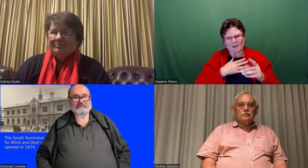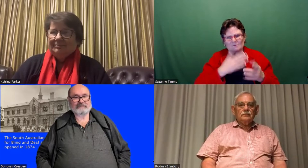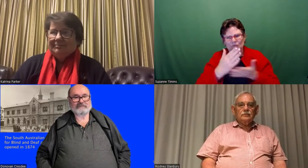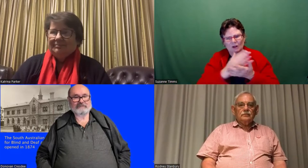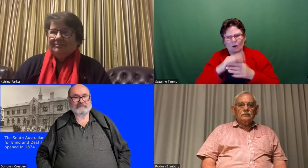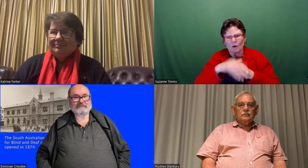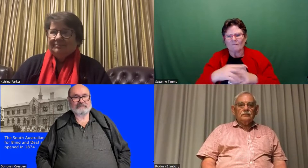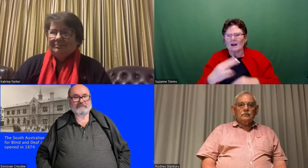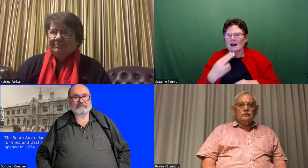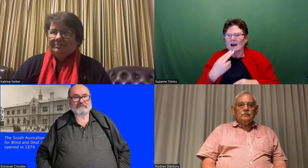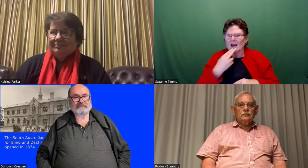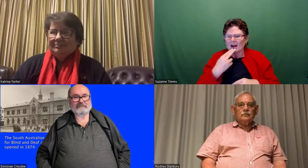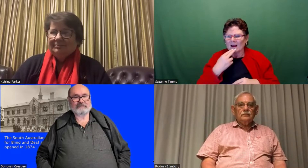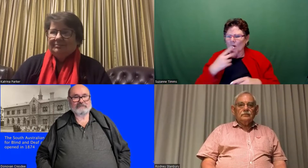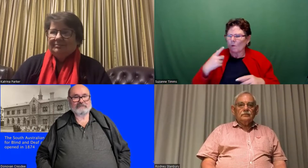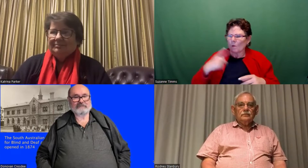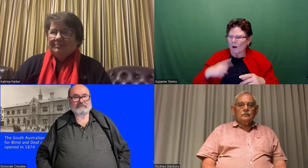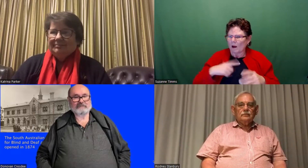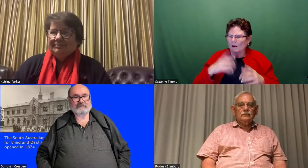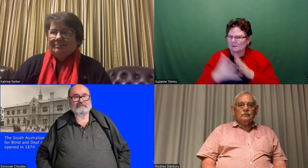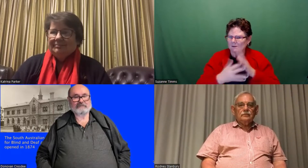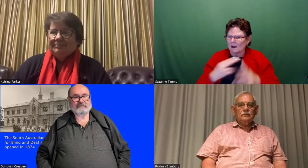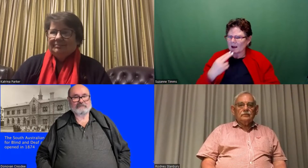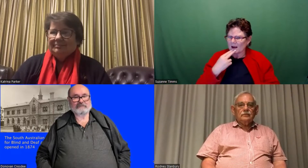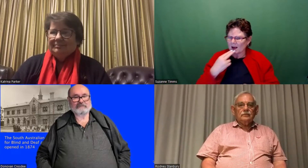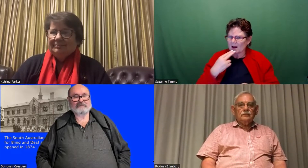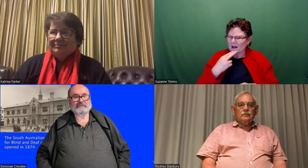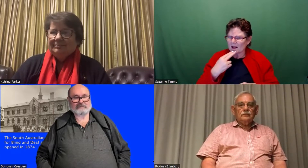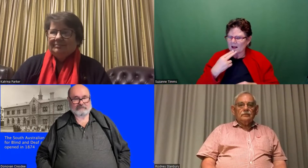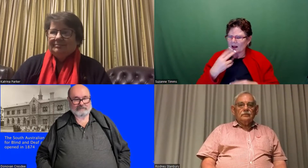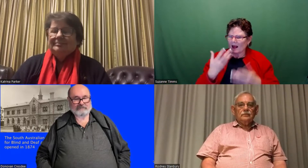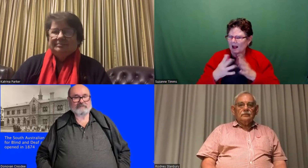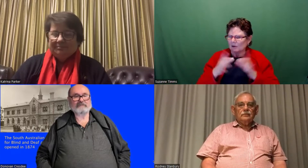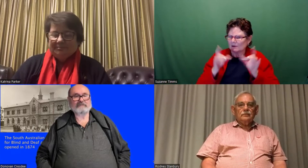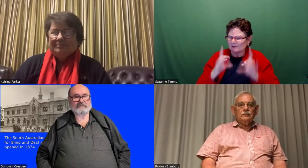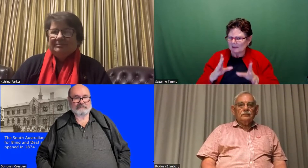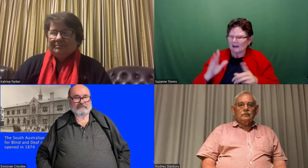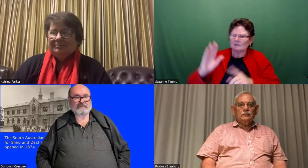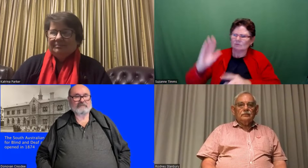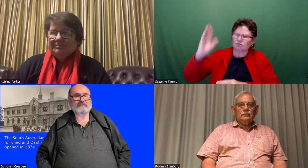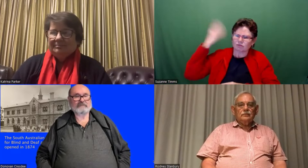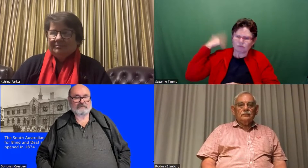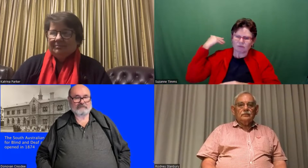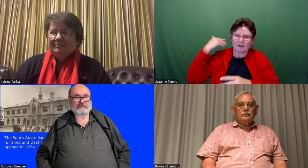going to ask the three of them to share why the sign name Adelaide